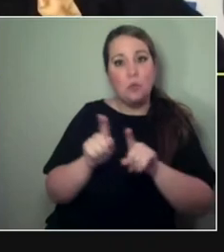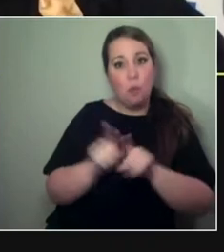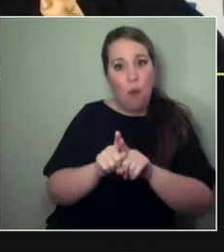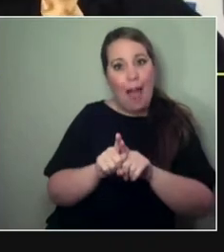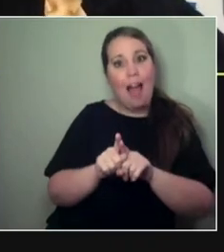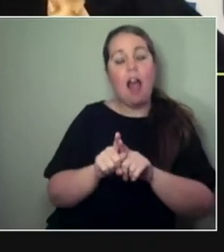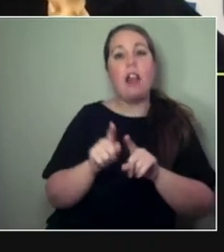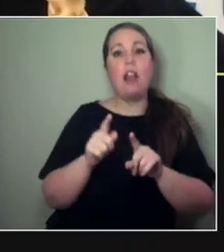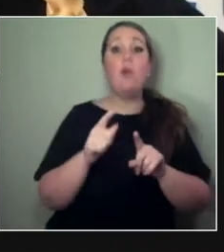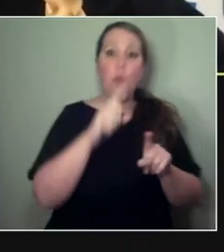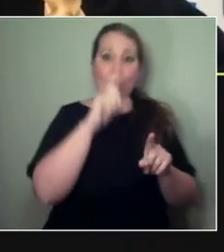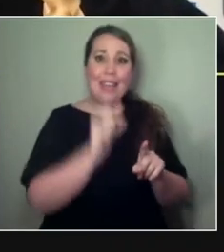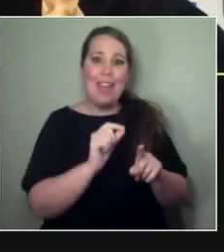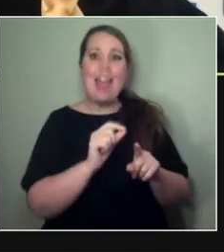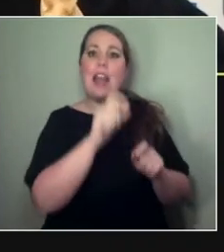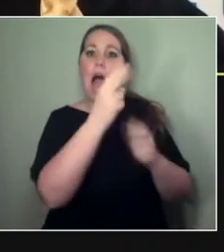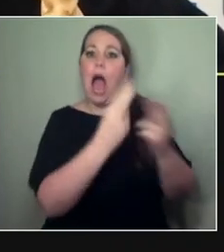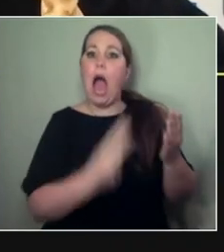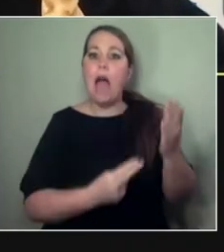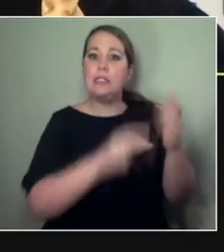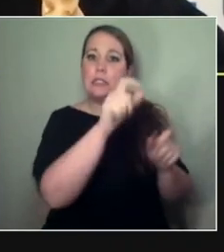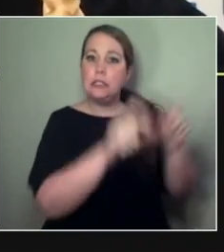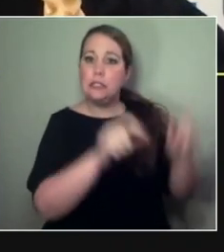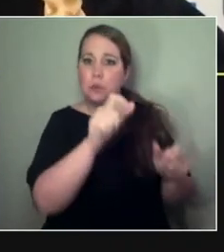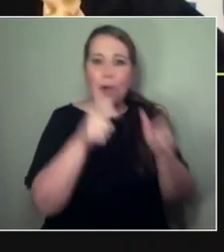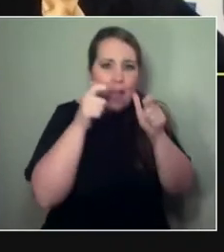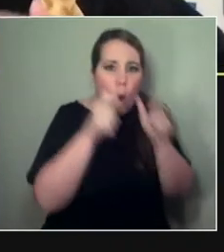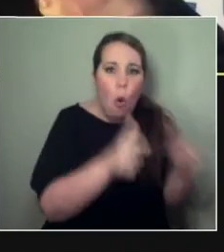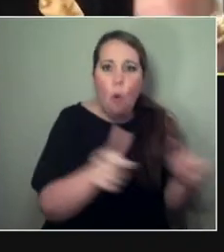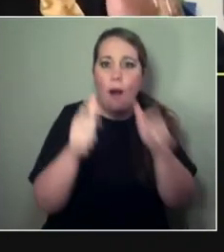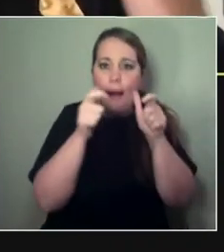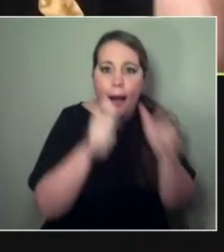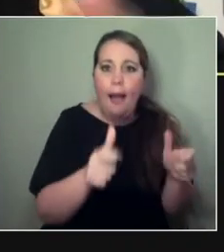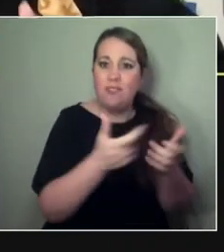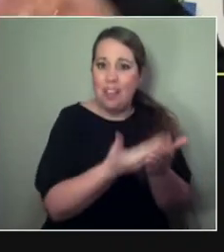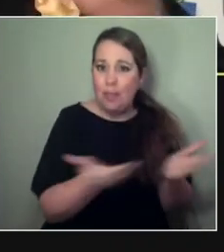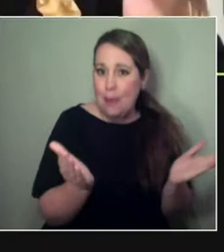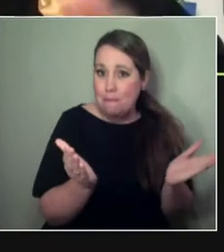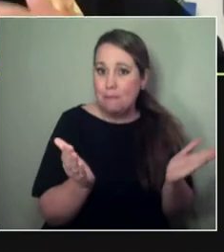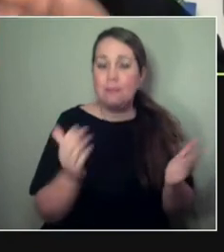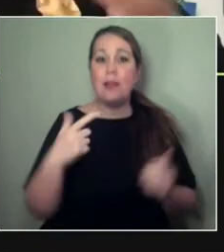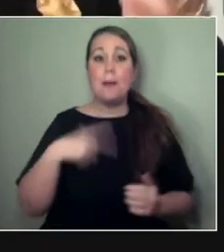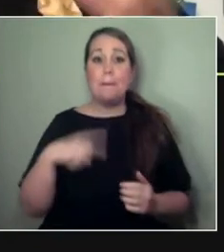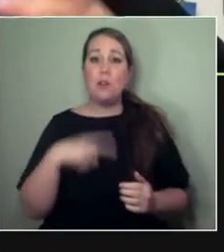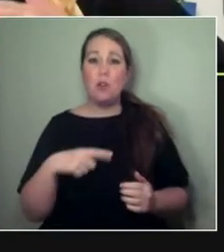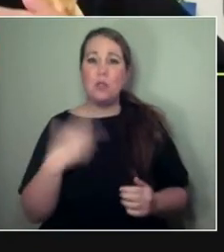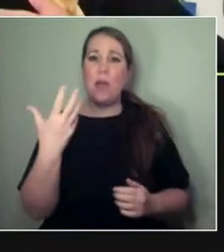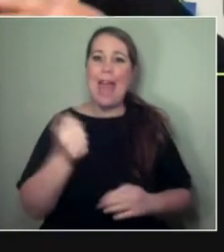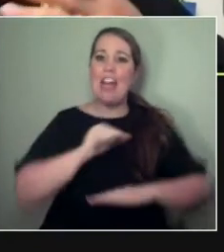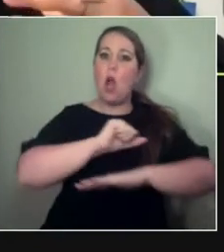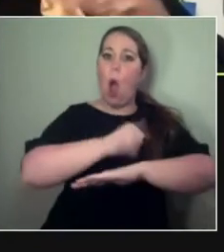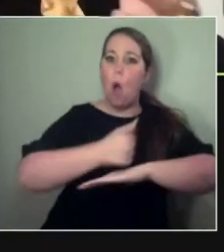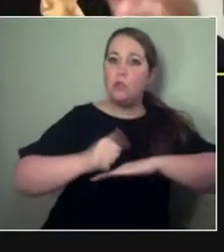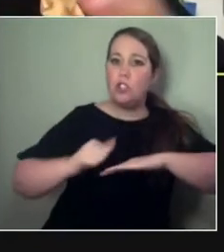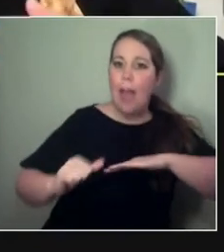Because at that point, everybody was kind of over here. We had Oceania. We had Venice Biennale.